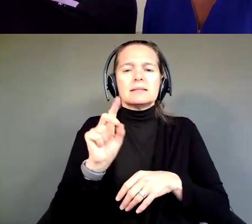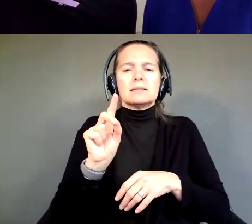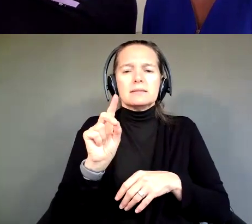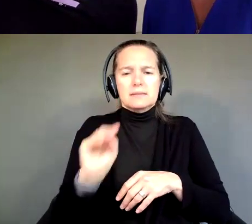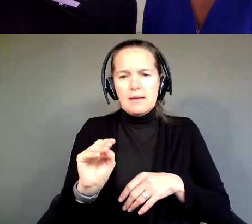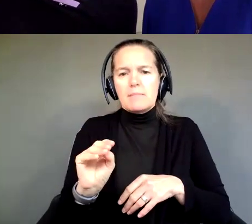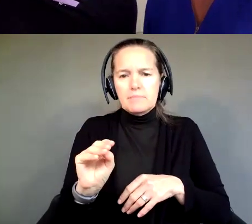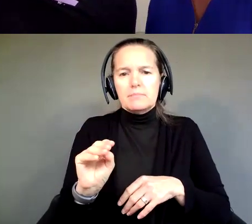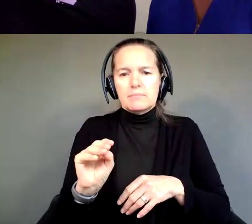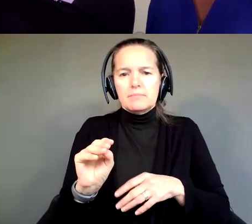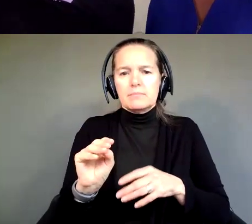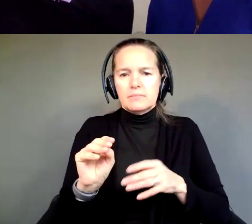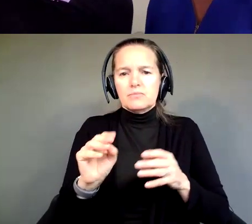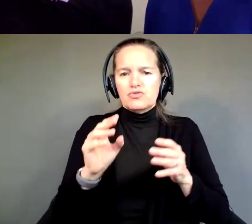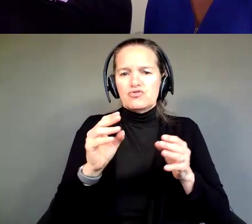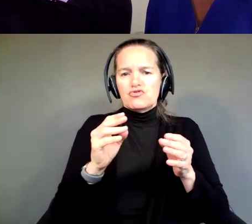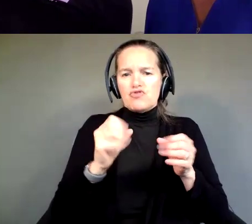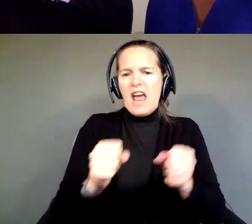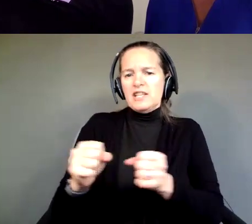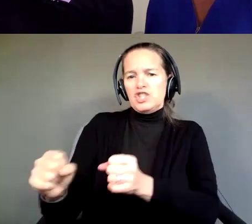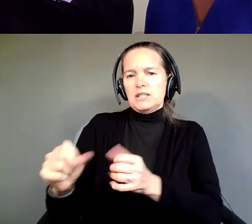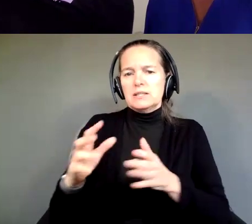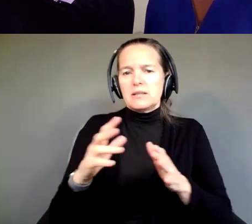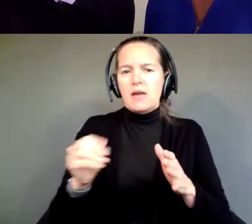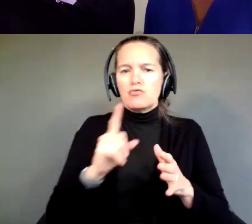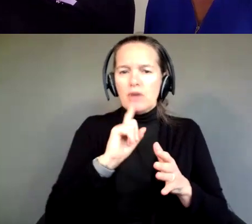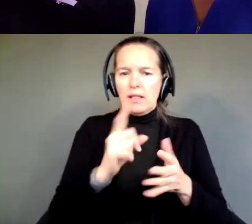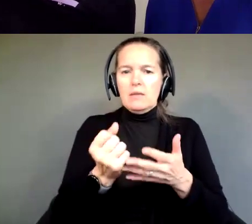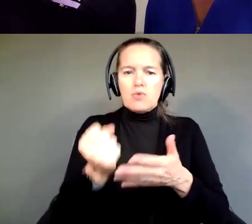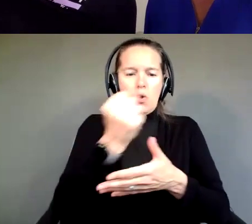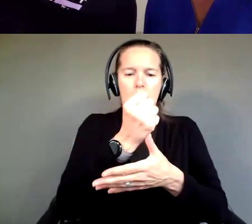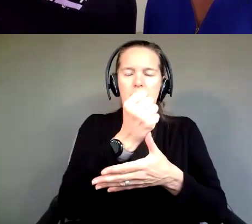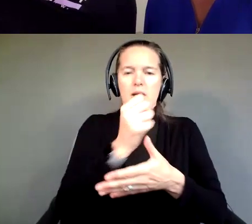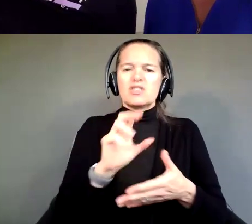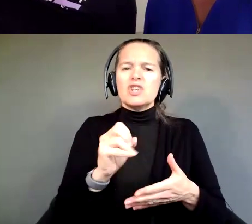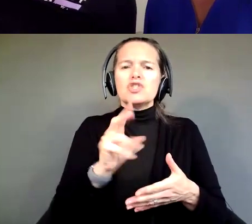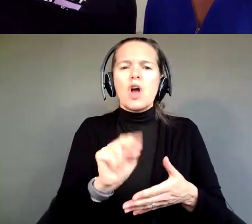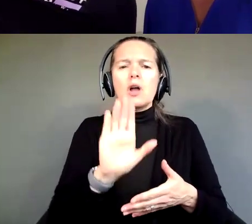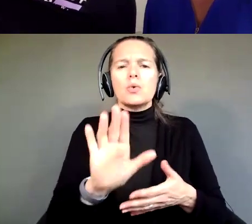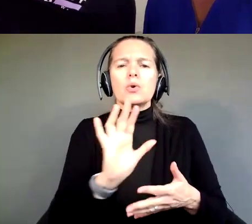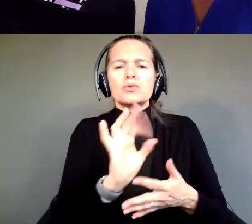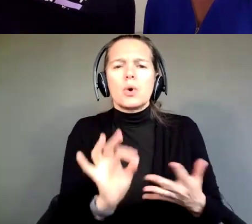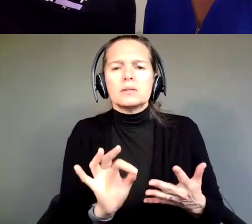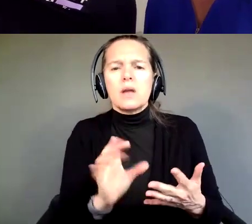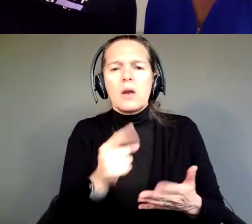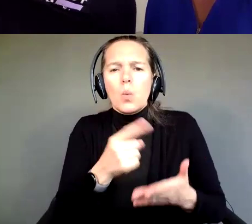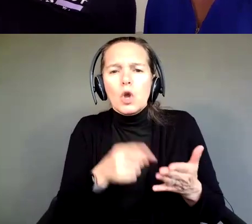strategies to really prioritize Shawn, your choice, and what you really want to do with your business and your life.